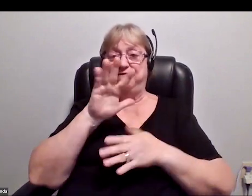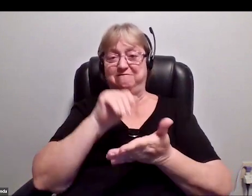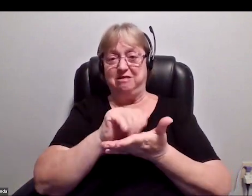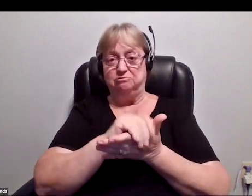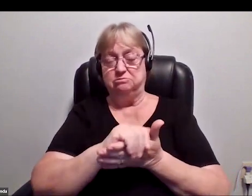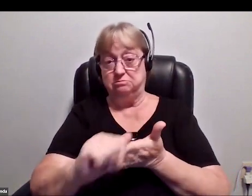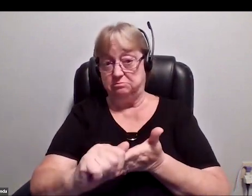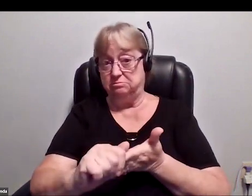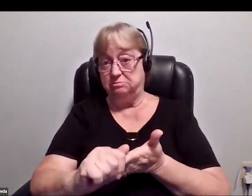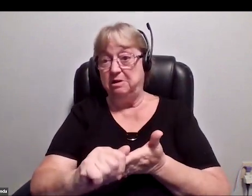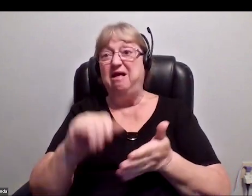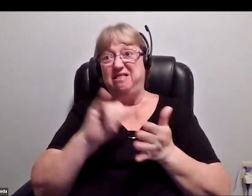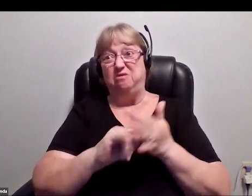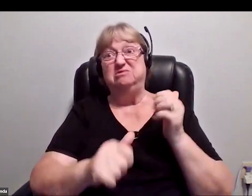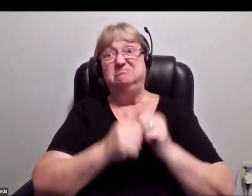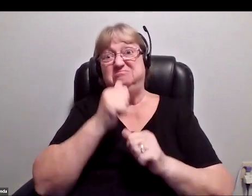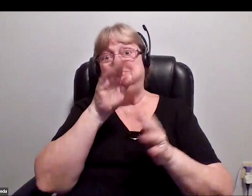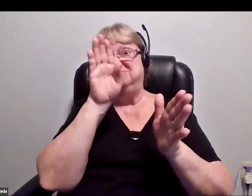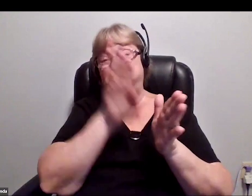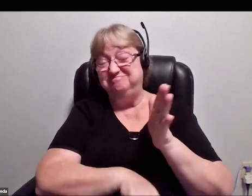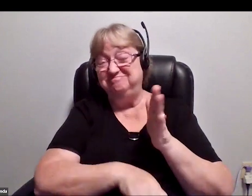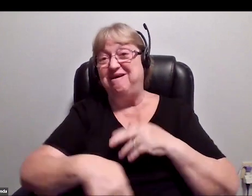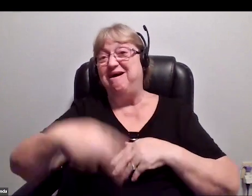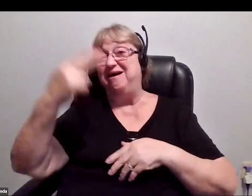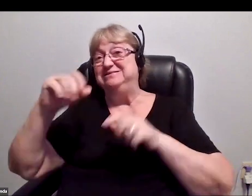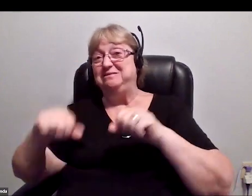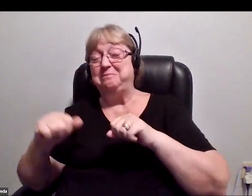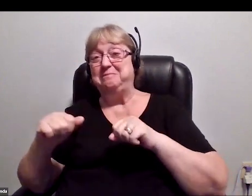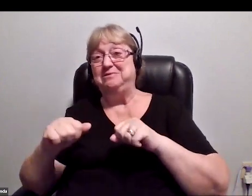certainly was the cheapest, highest capability satellite ever launched.